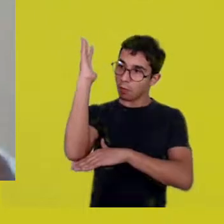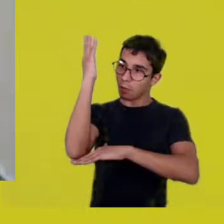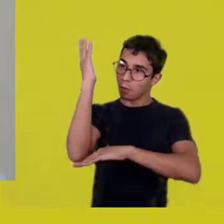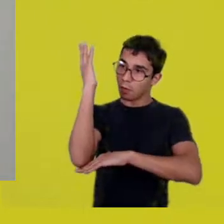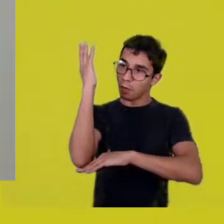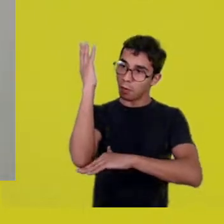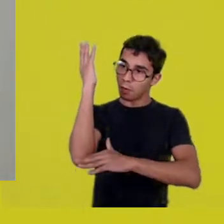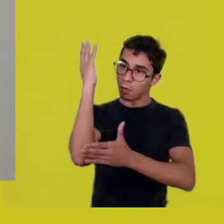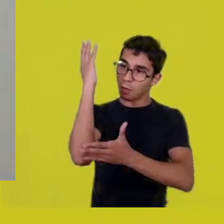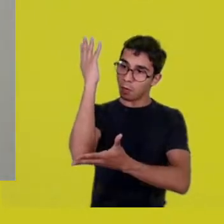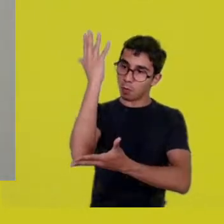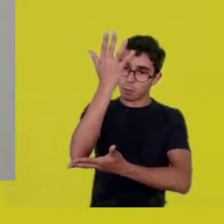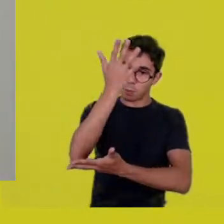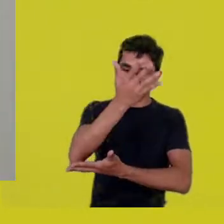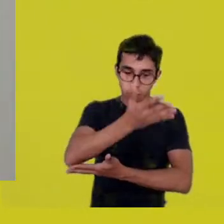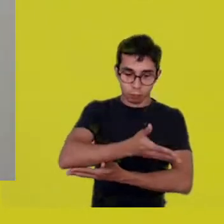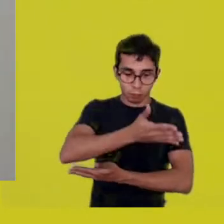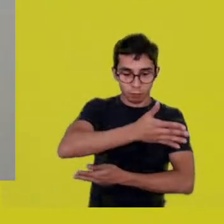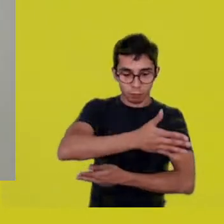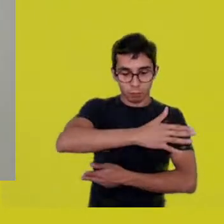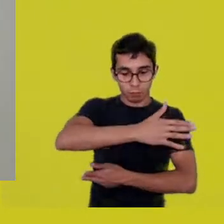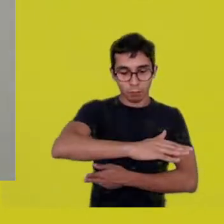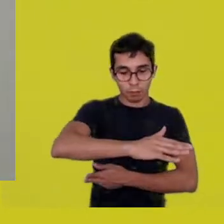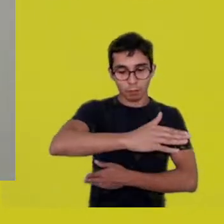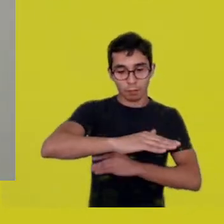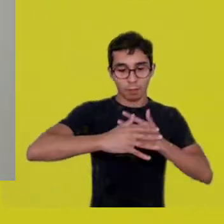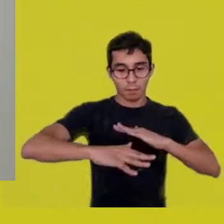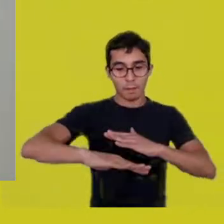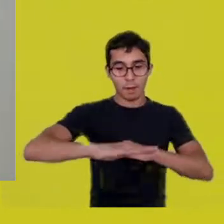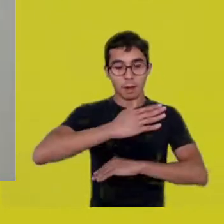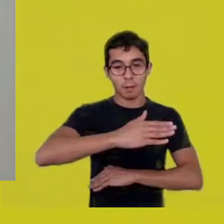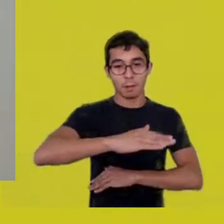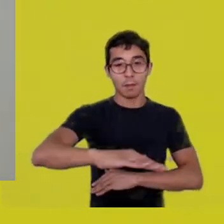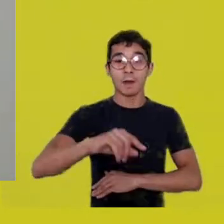it’s this parable that we call a cosmic dance.